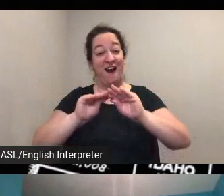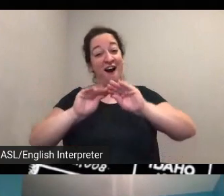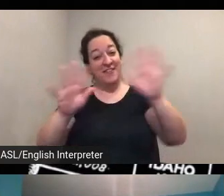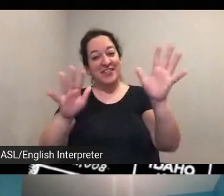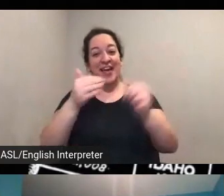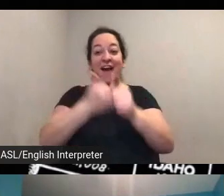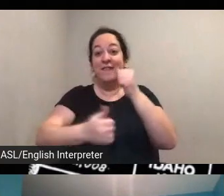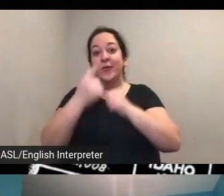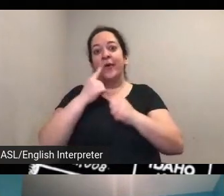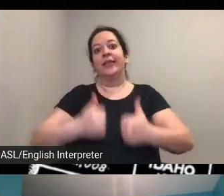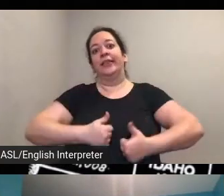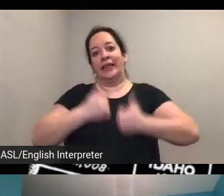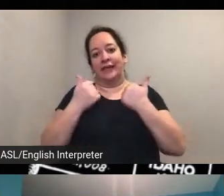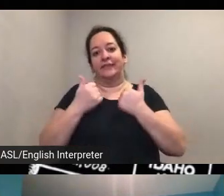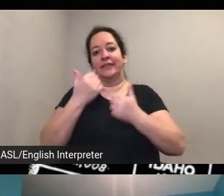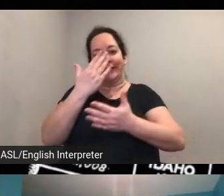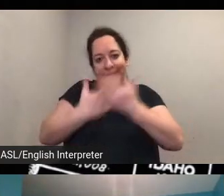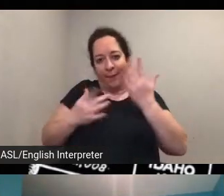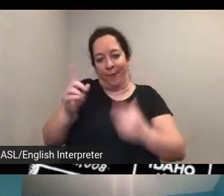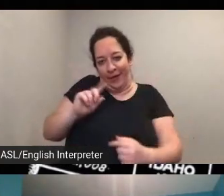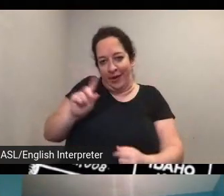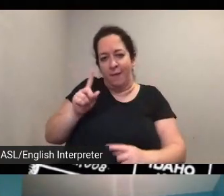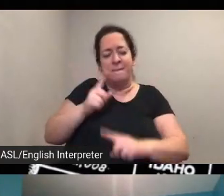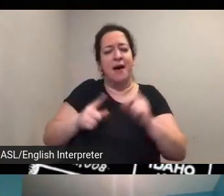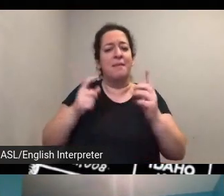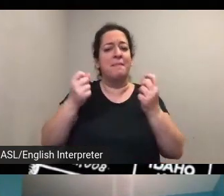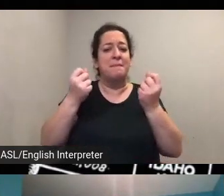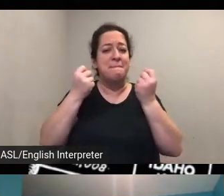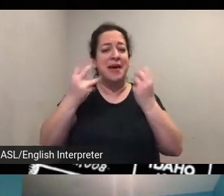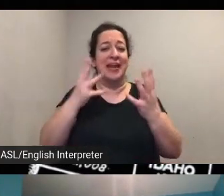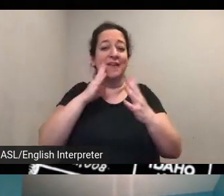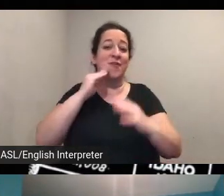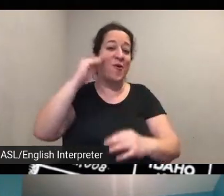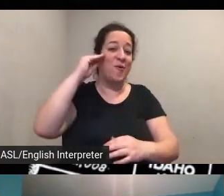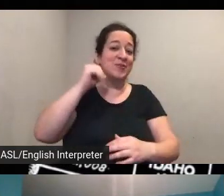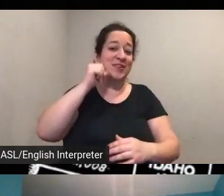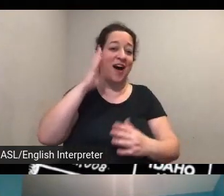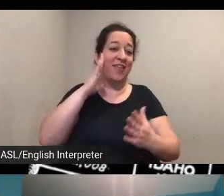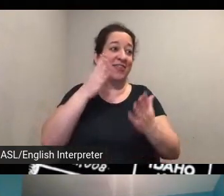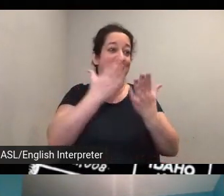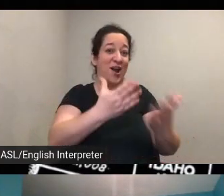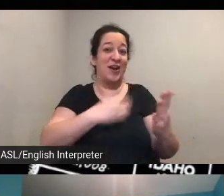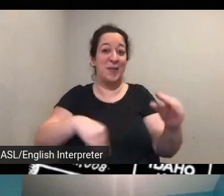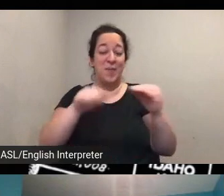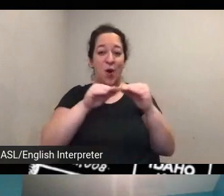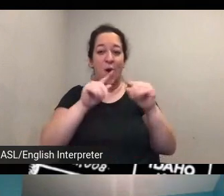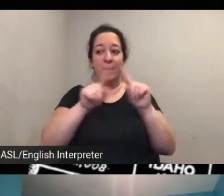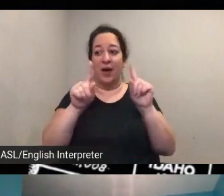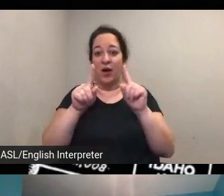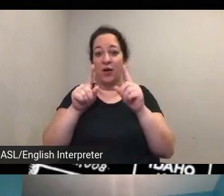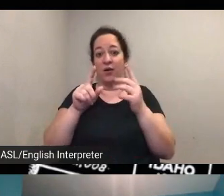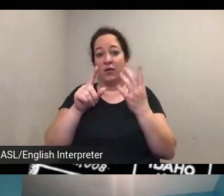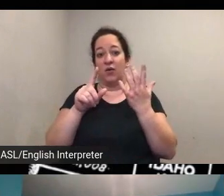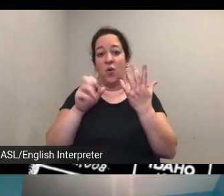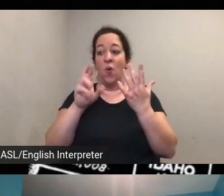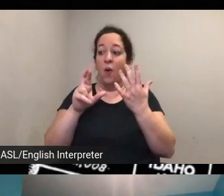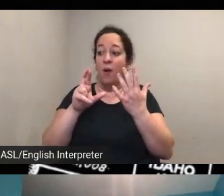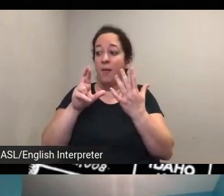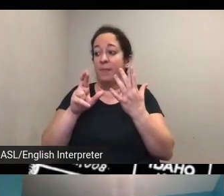but a lot of those those homes are no longer there or being used by you know people as private residences